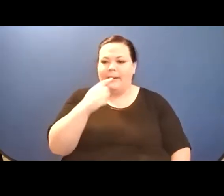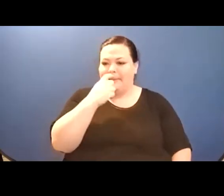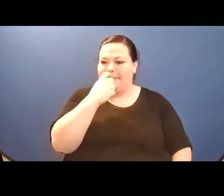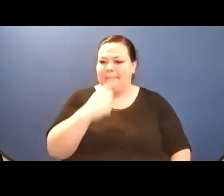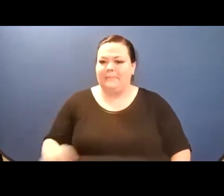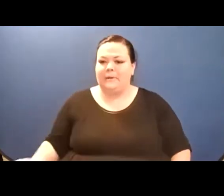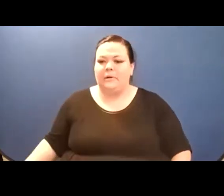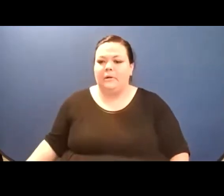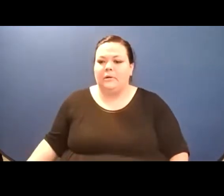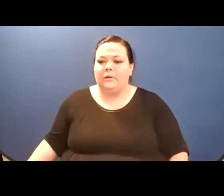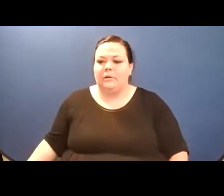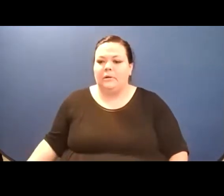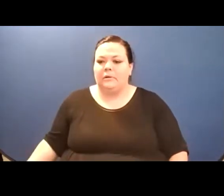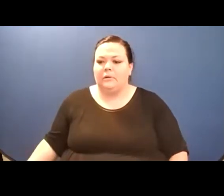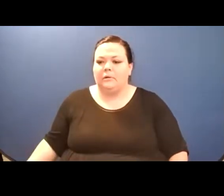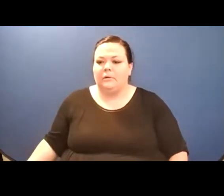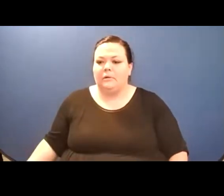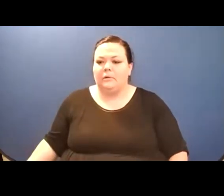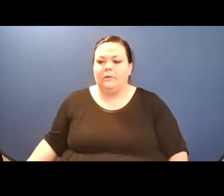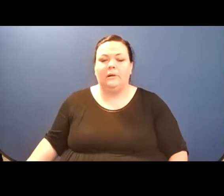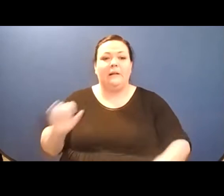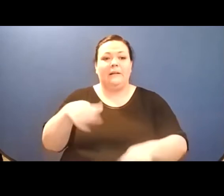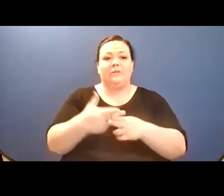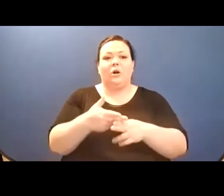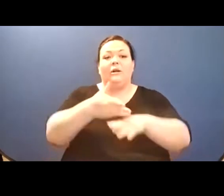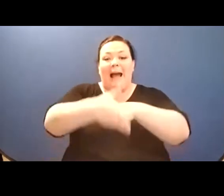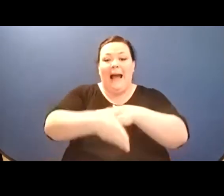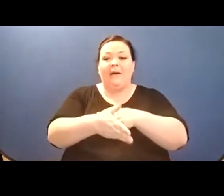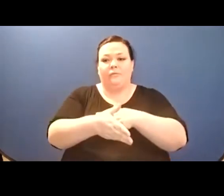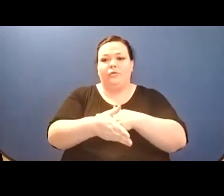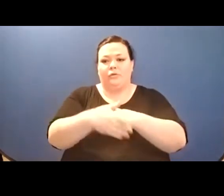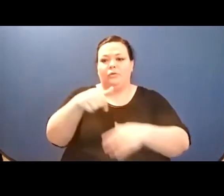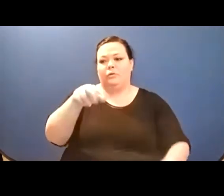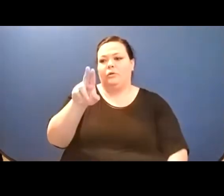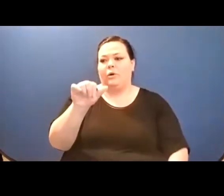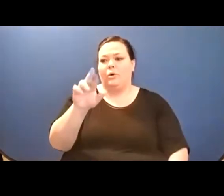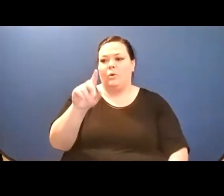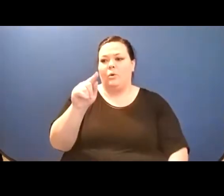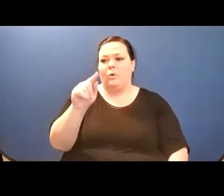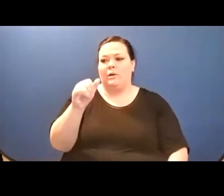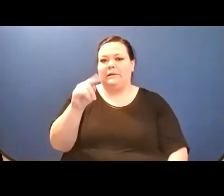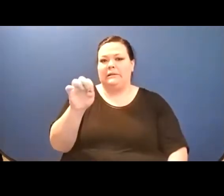from seeds a stranger I met saved/ from those her kin saved every year since the Great Depression//